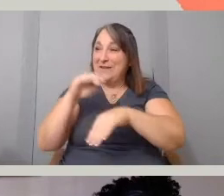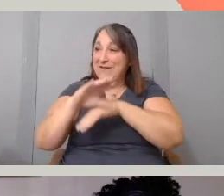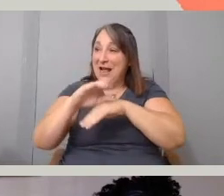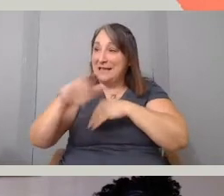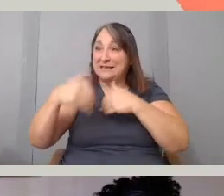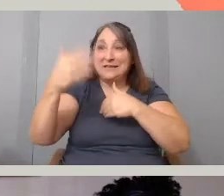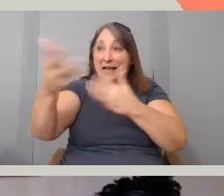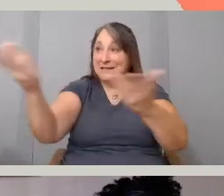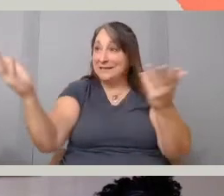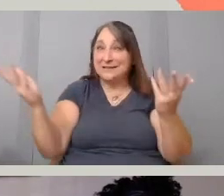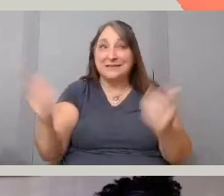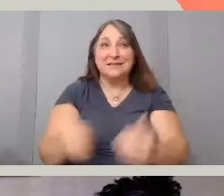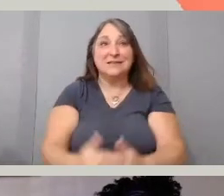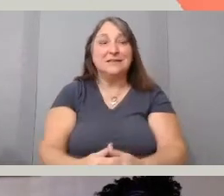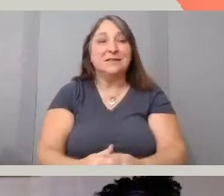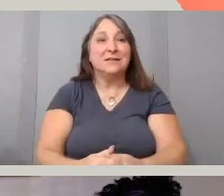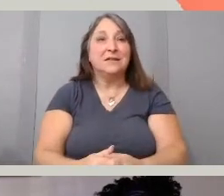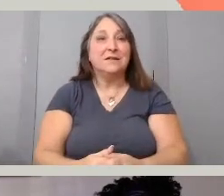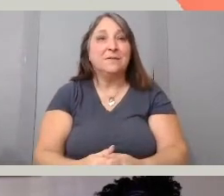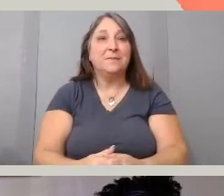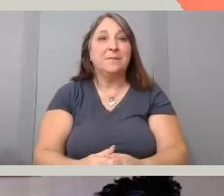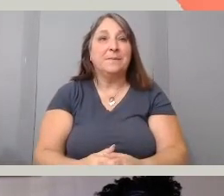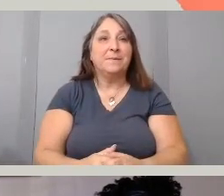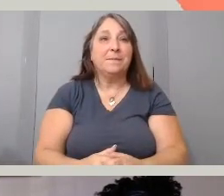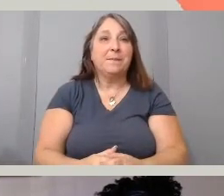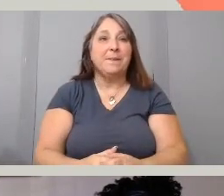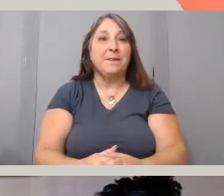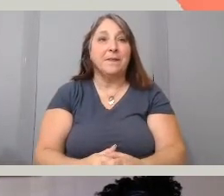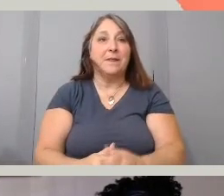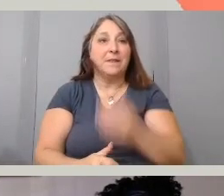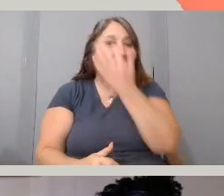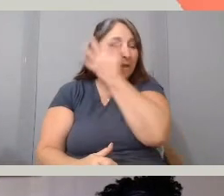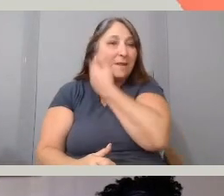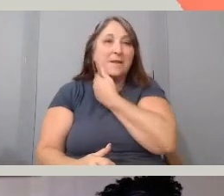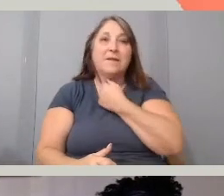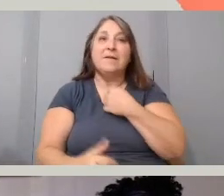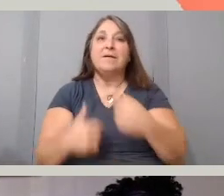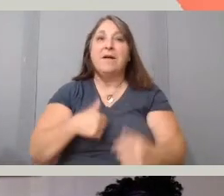Yeah, I think just to kind of build on that. I feel like there were a lot of conventions